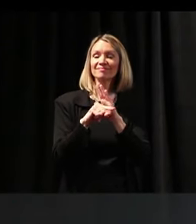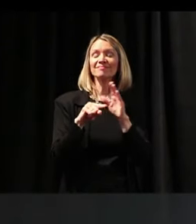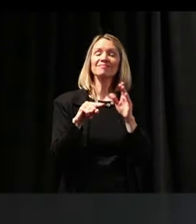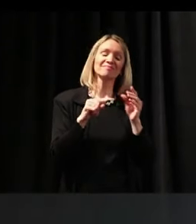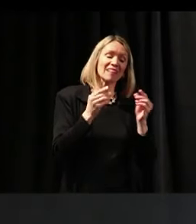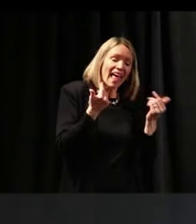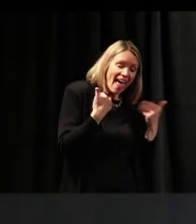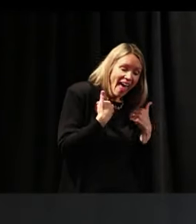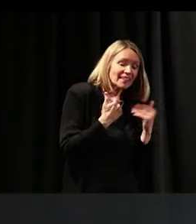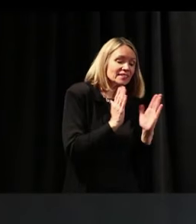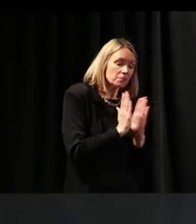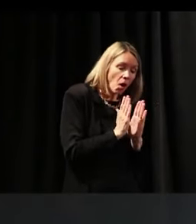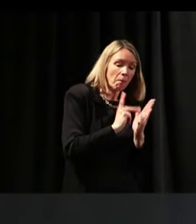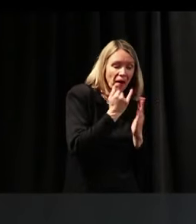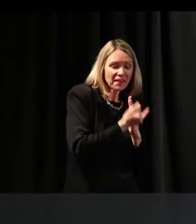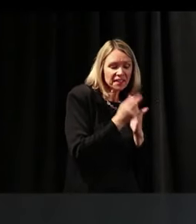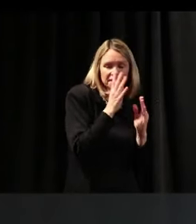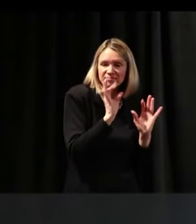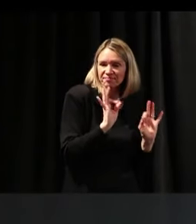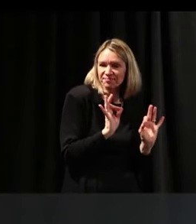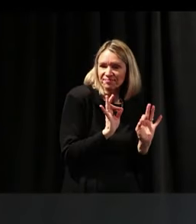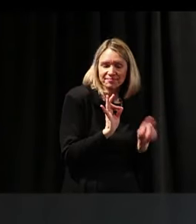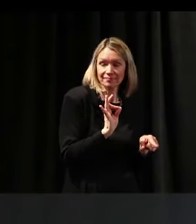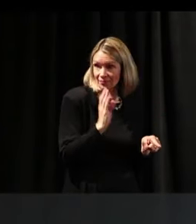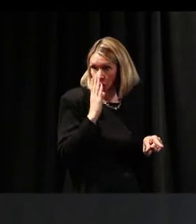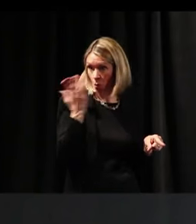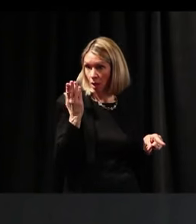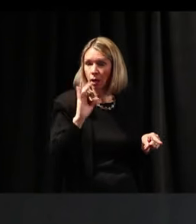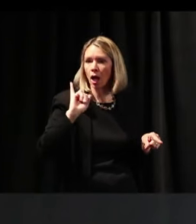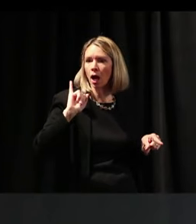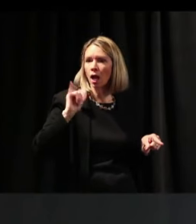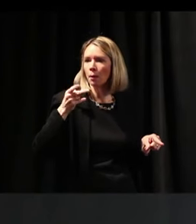it was an experiment. You know what it was? An iPod.